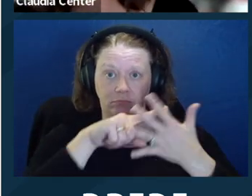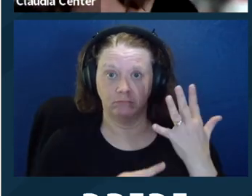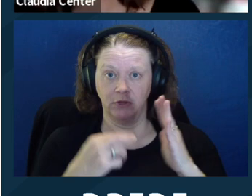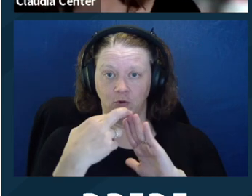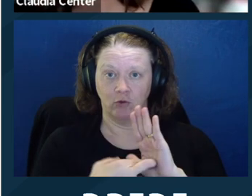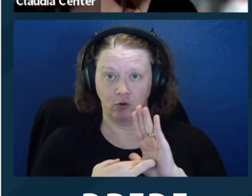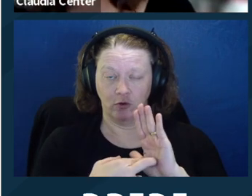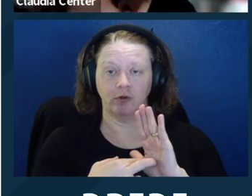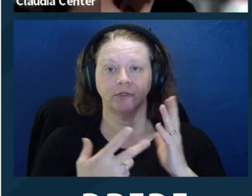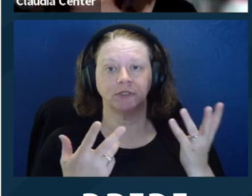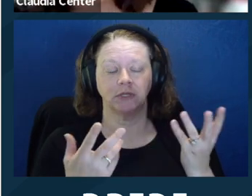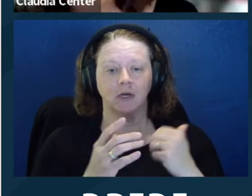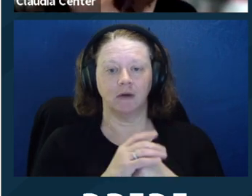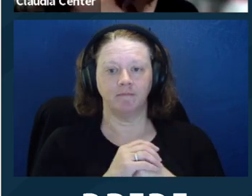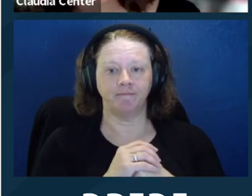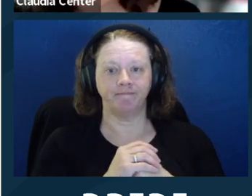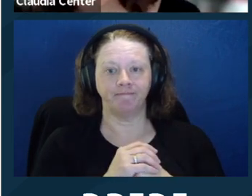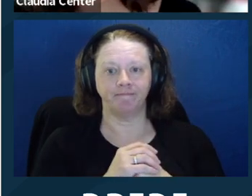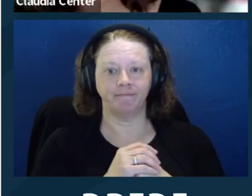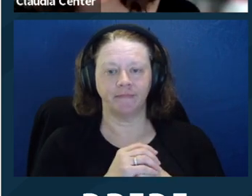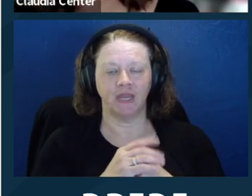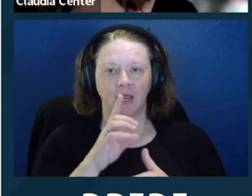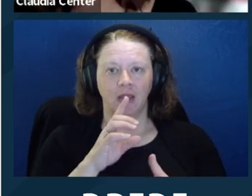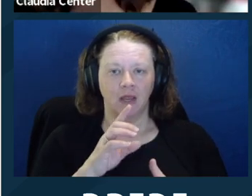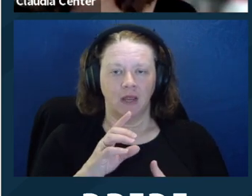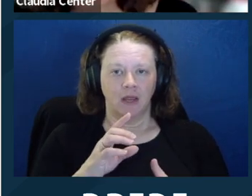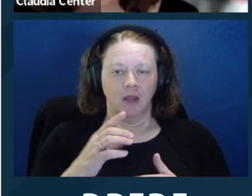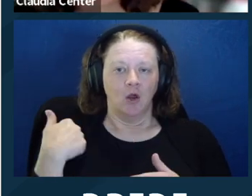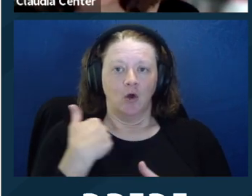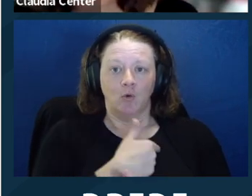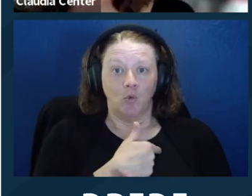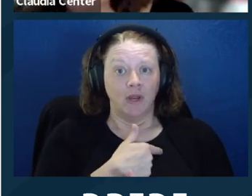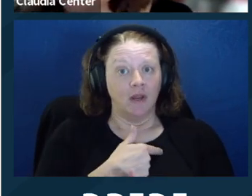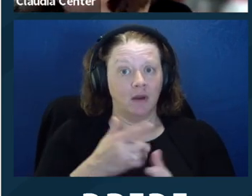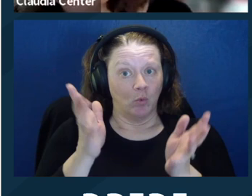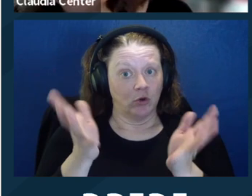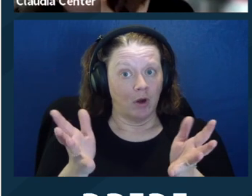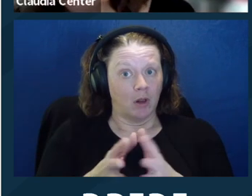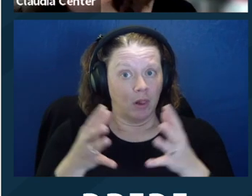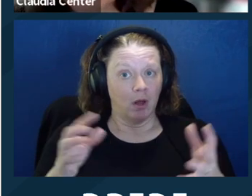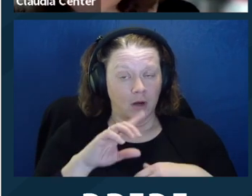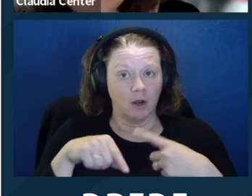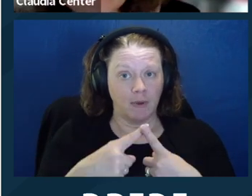out to you all and just make sure you feel you're following all the rules that the ‑‑ you